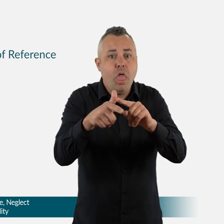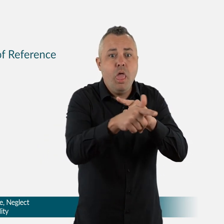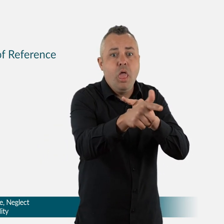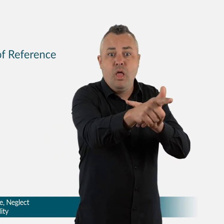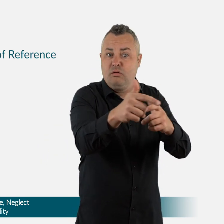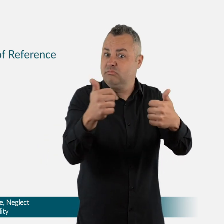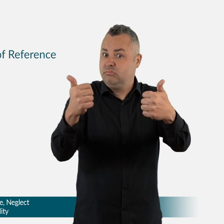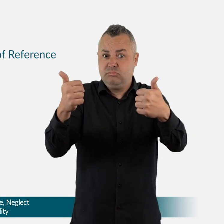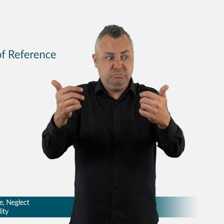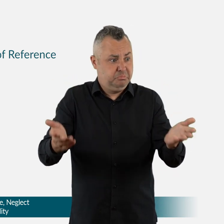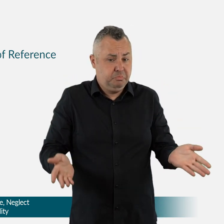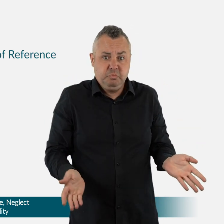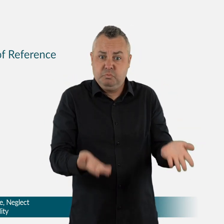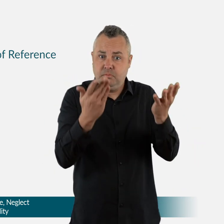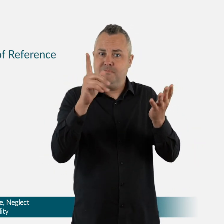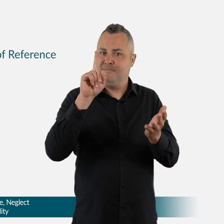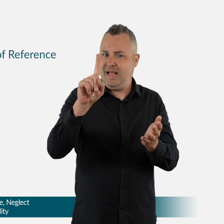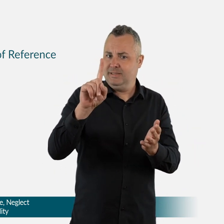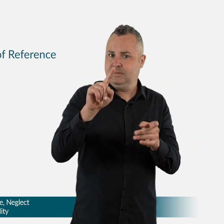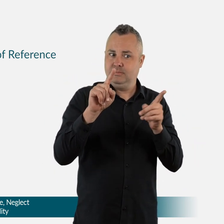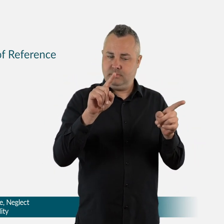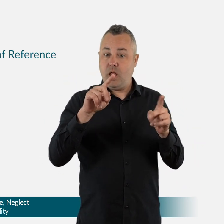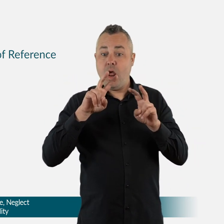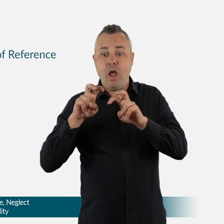To keep updated, visit the following websites: